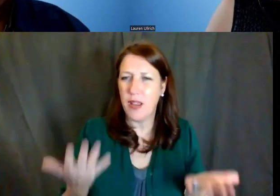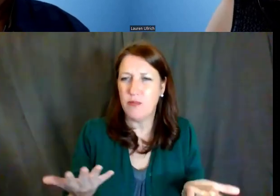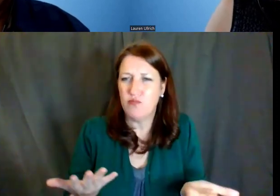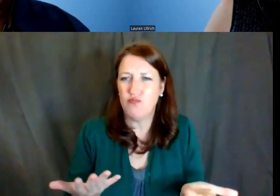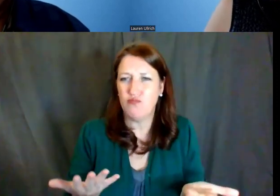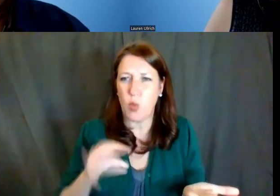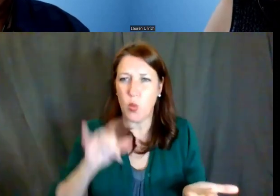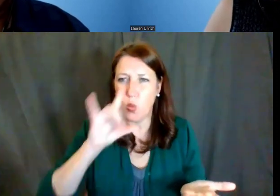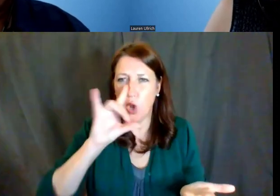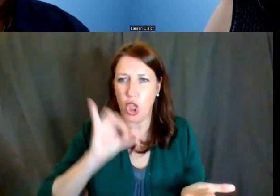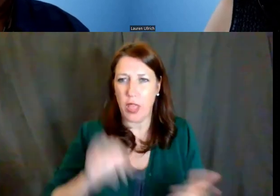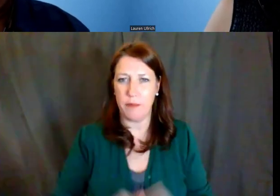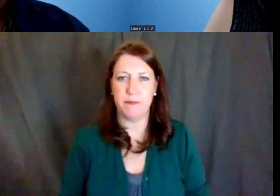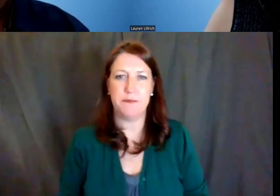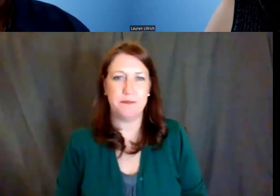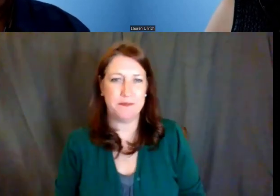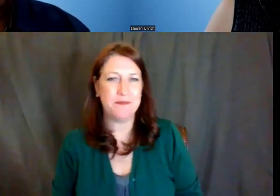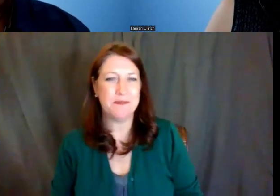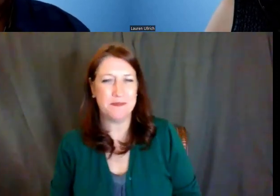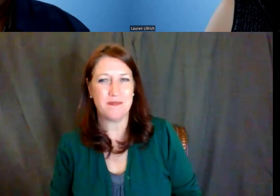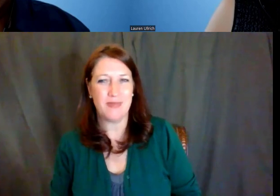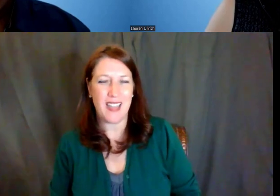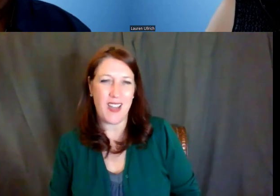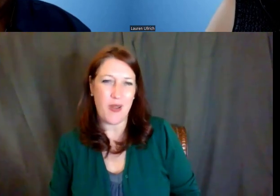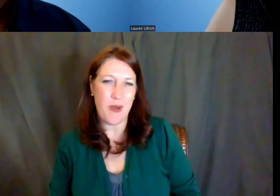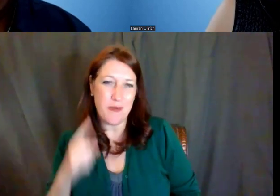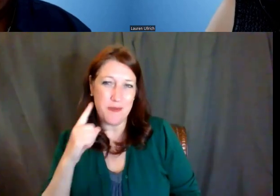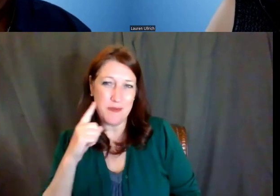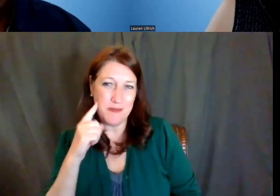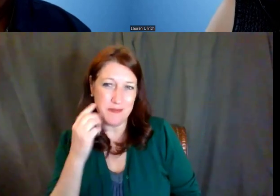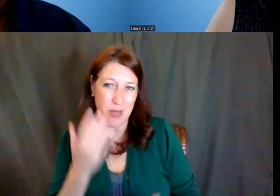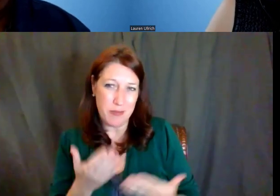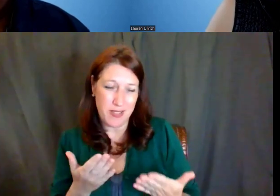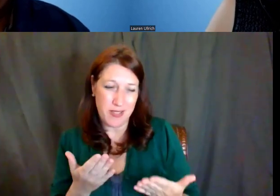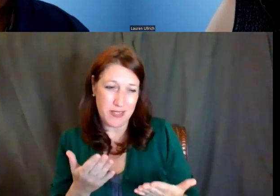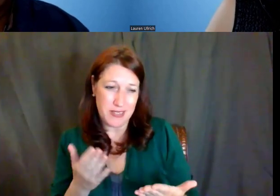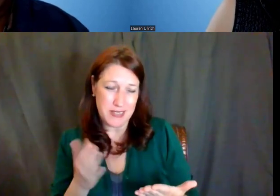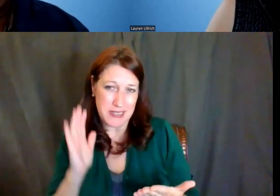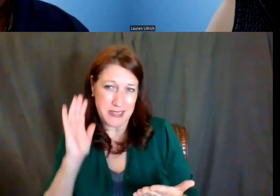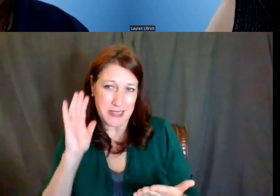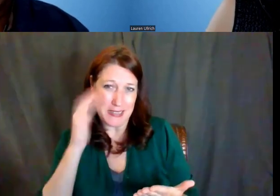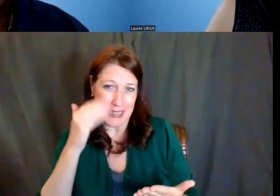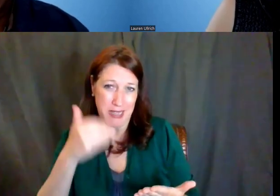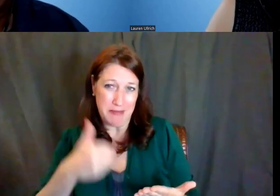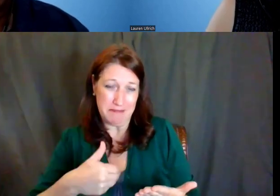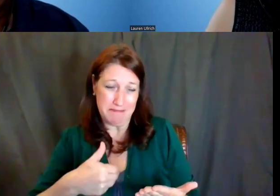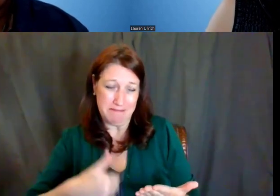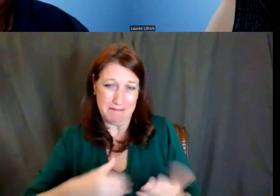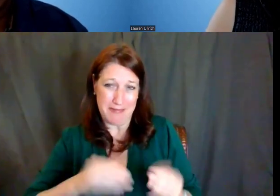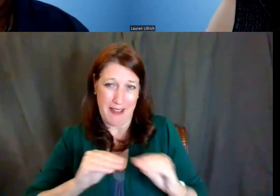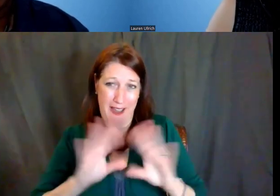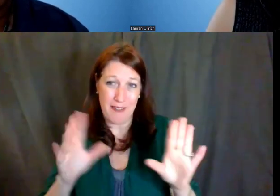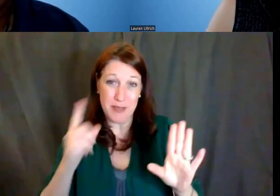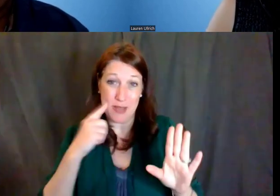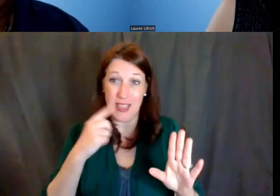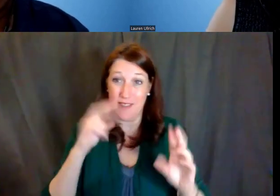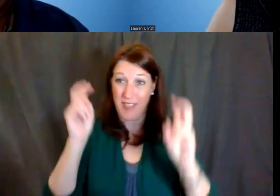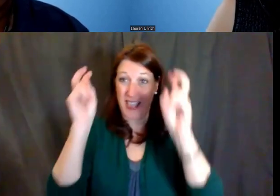Lisa Evans: So this may sound just intuitive, but if it says "diversity" in the title, it's a diversity program.